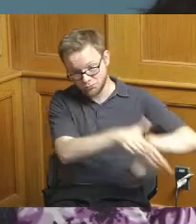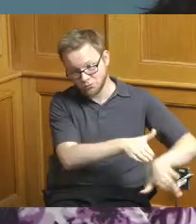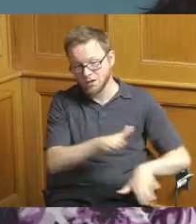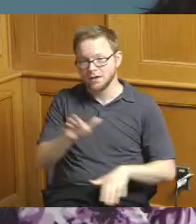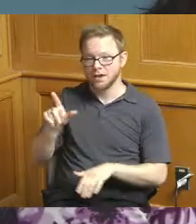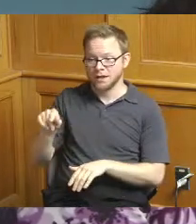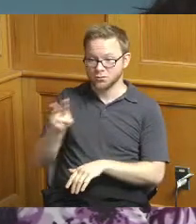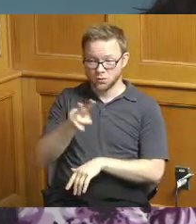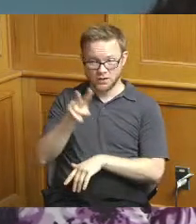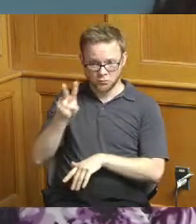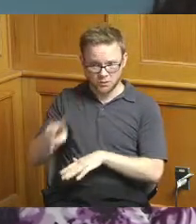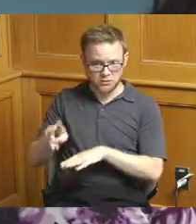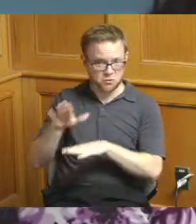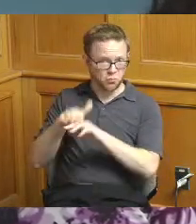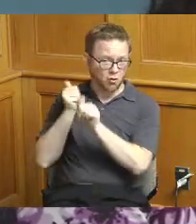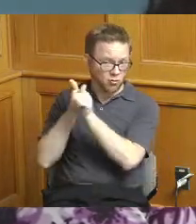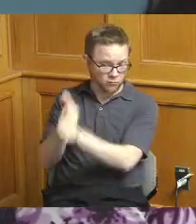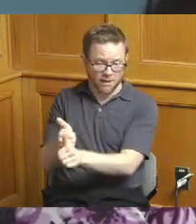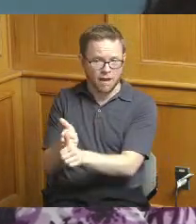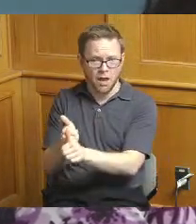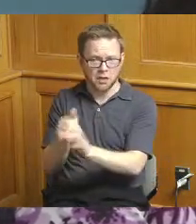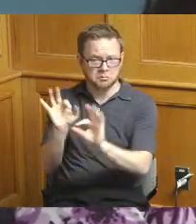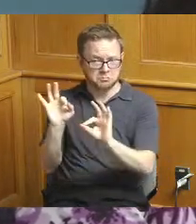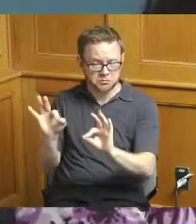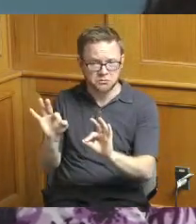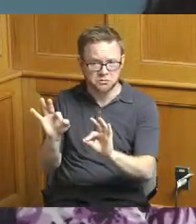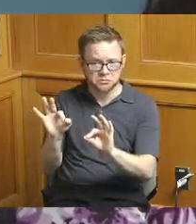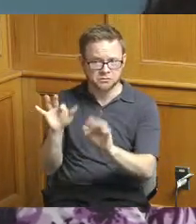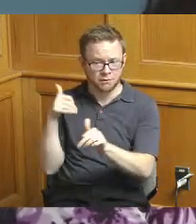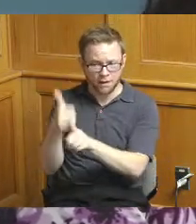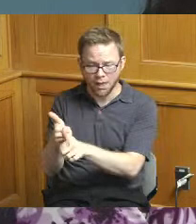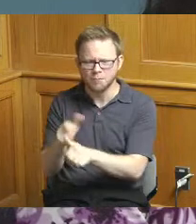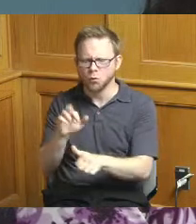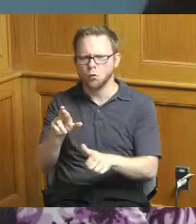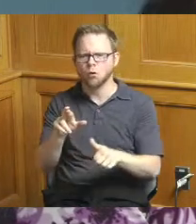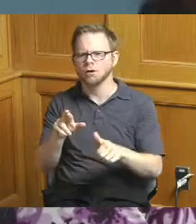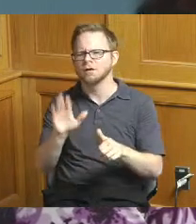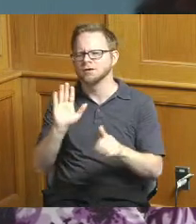understand that or or or what's on here is still a challenge that has not been correct